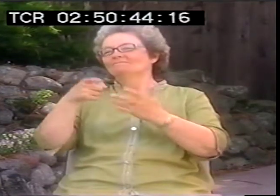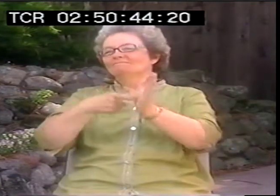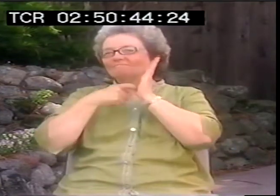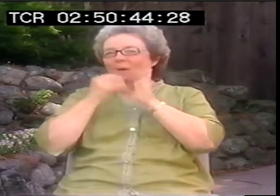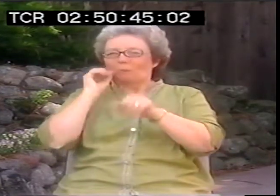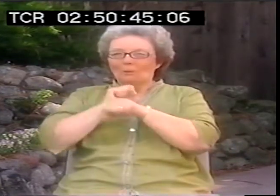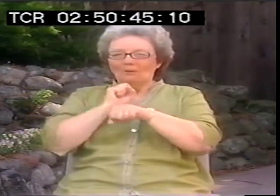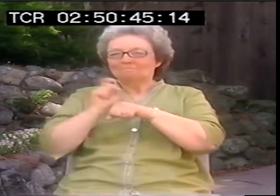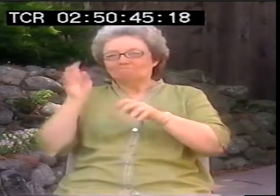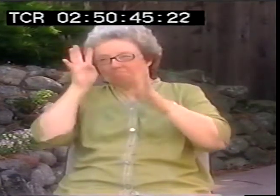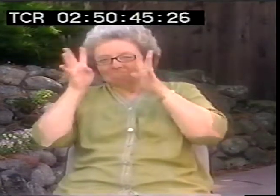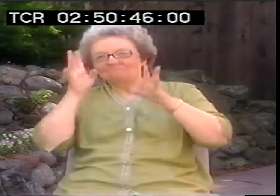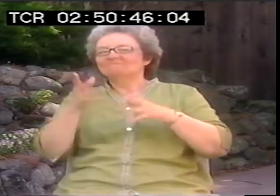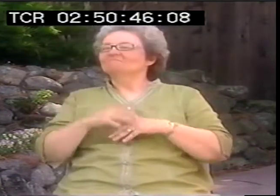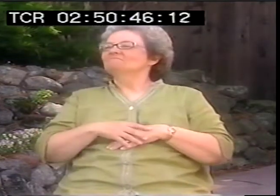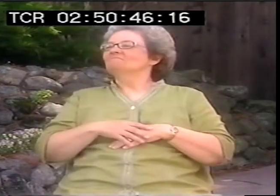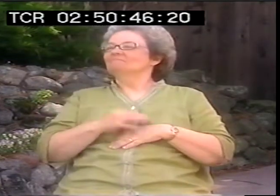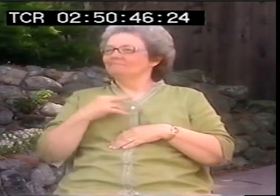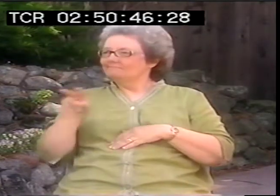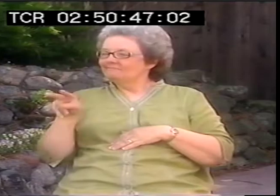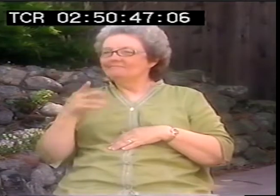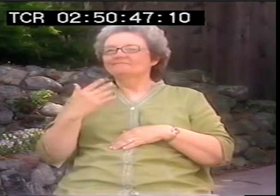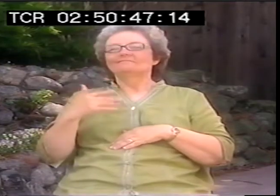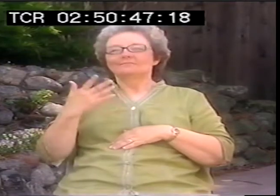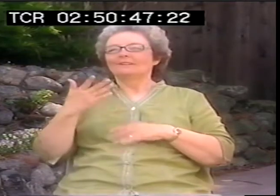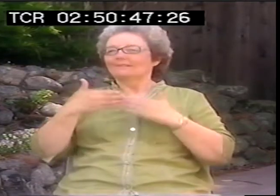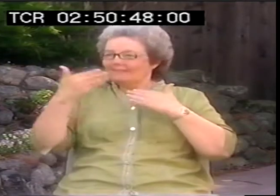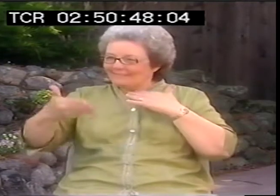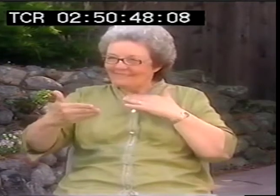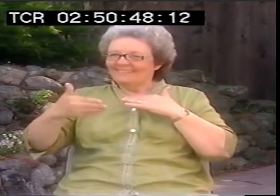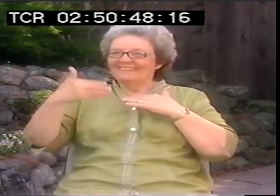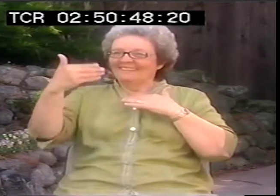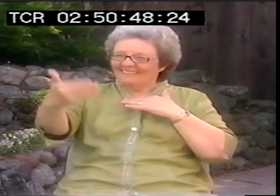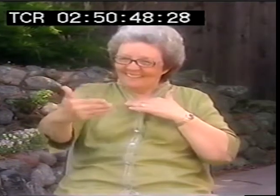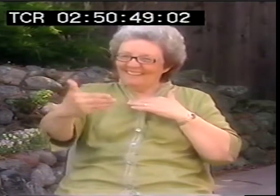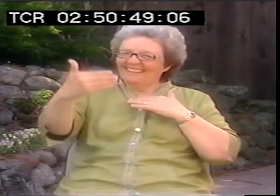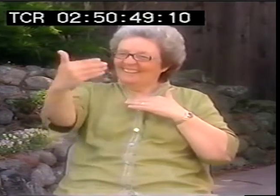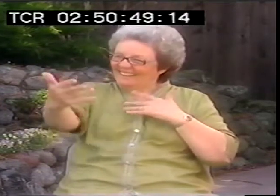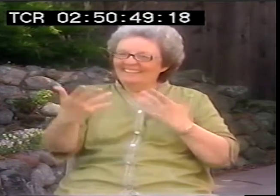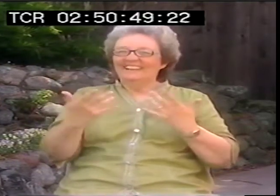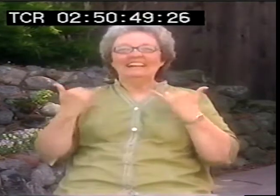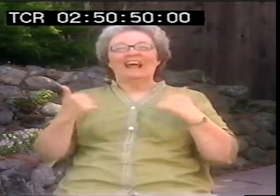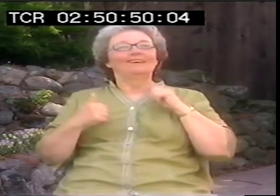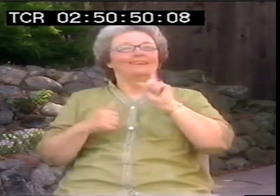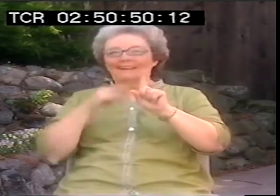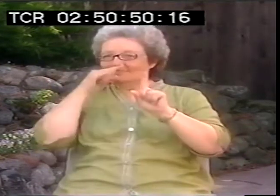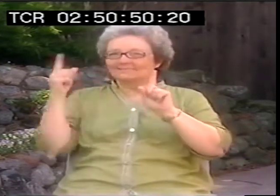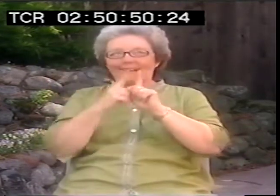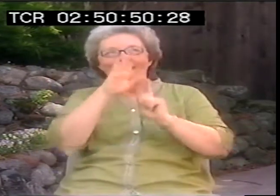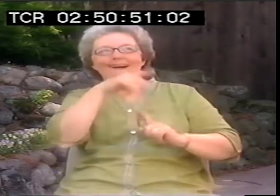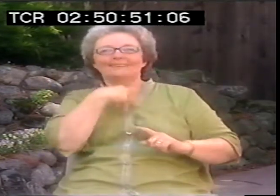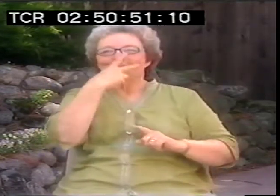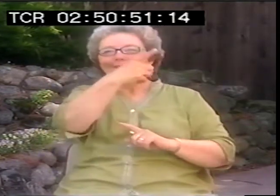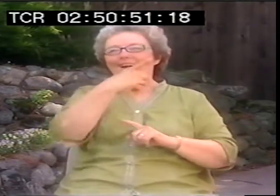showed them to me. Now my work is being perpetuated to subsequent